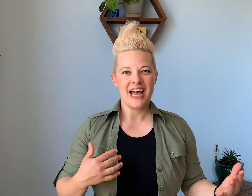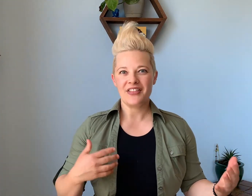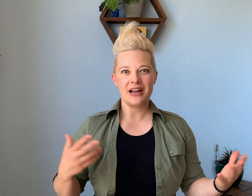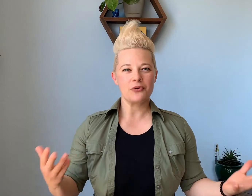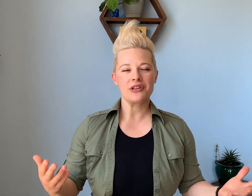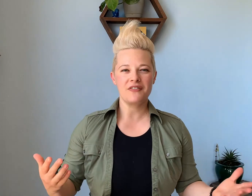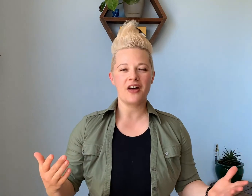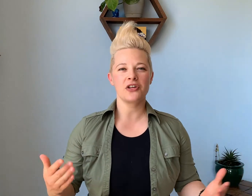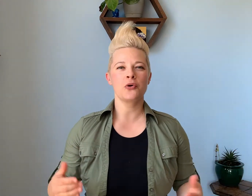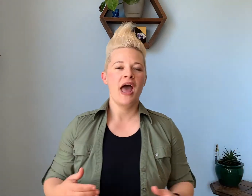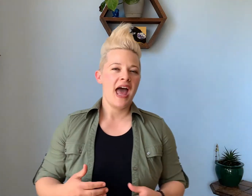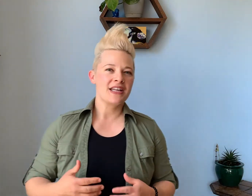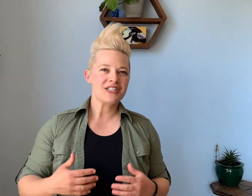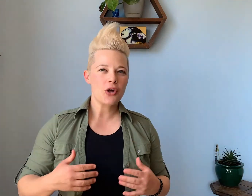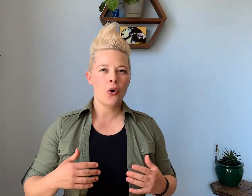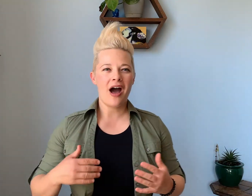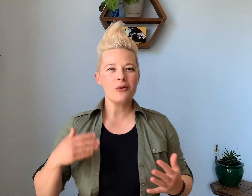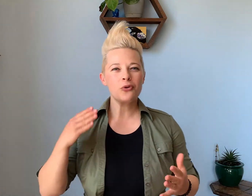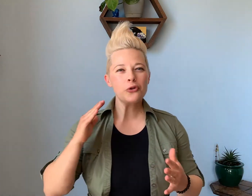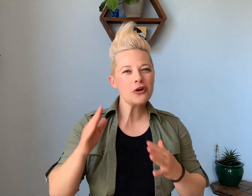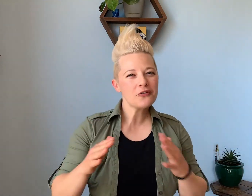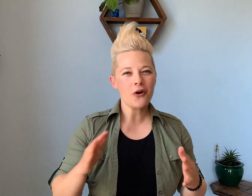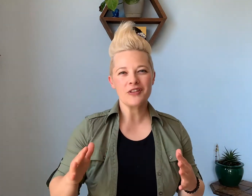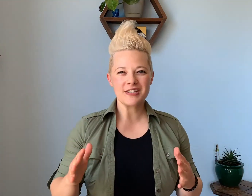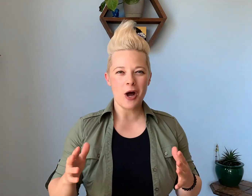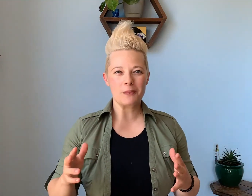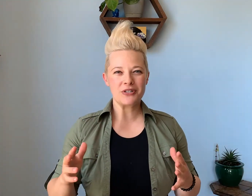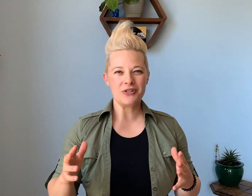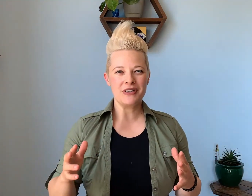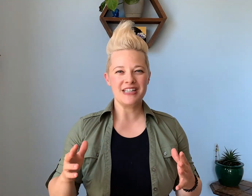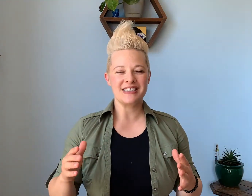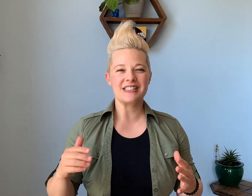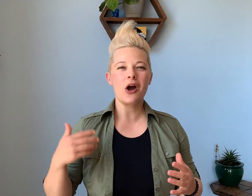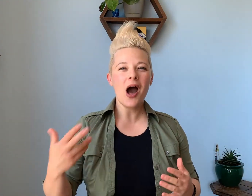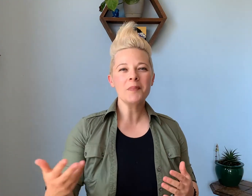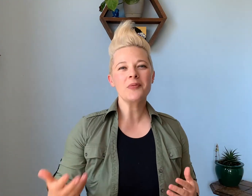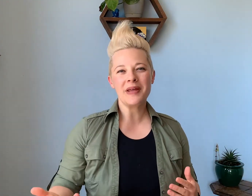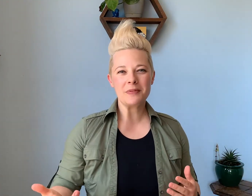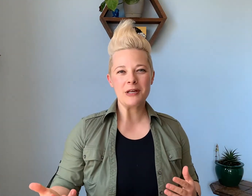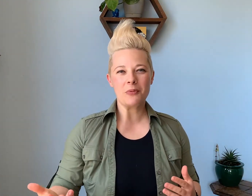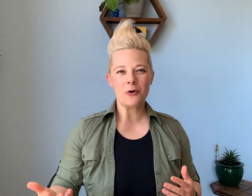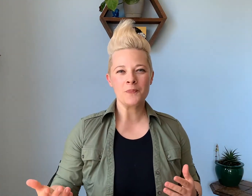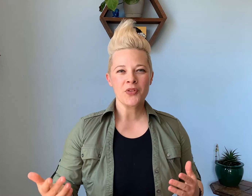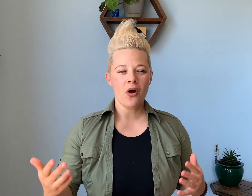that I really value. And so I will look for all these opportunities to compliment people